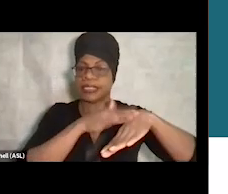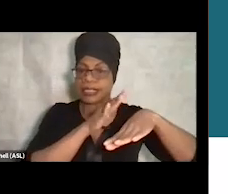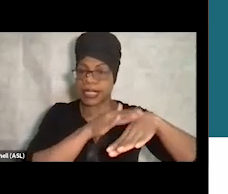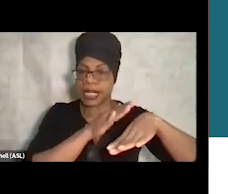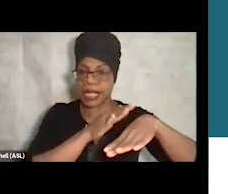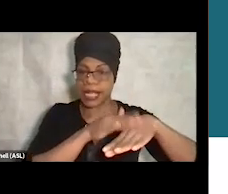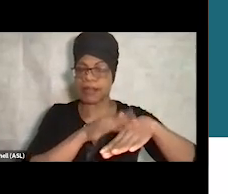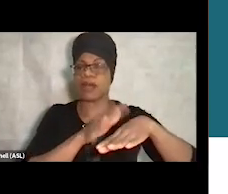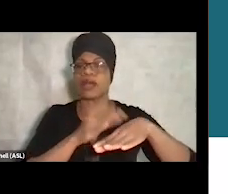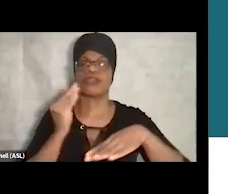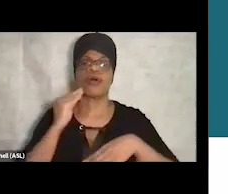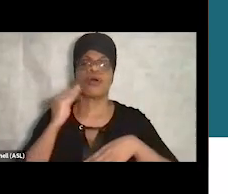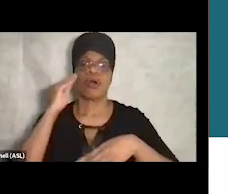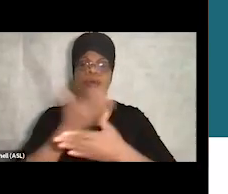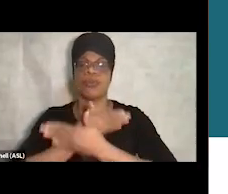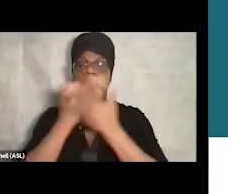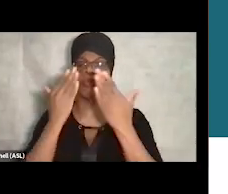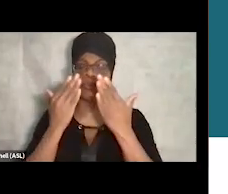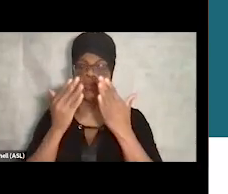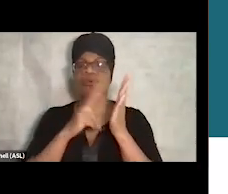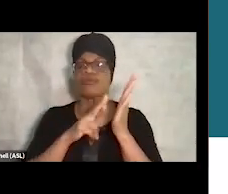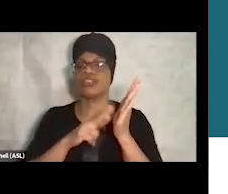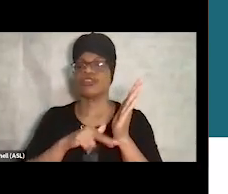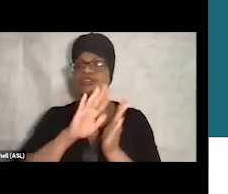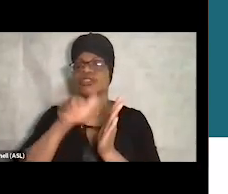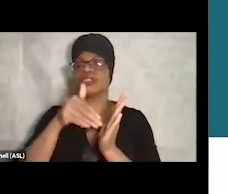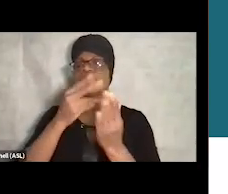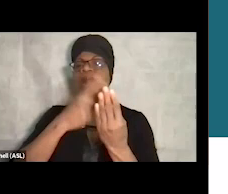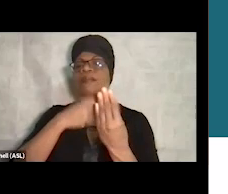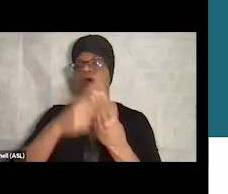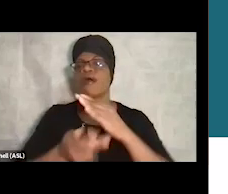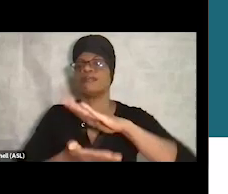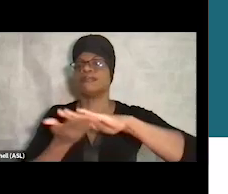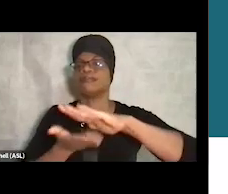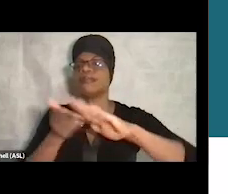that the Homeless and Housing Resource Center is a program operated by the Policy Research, Inc.